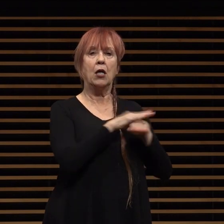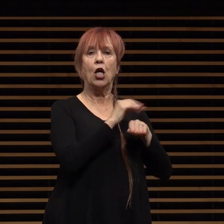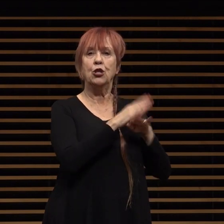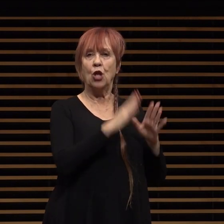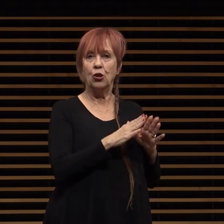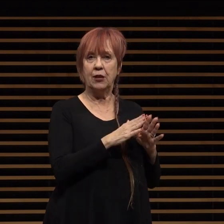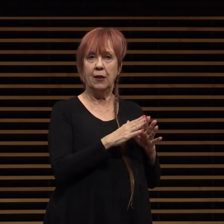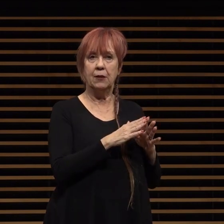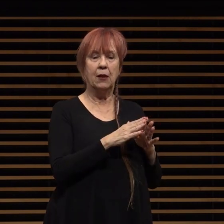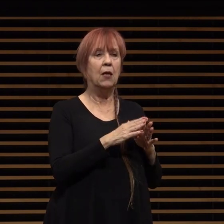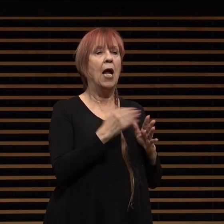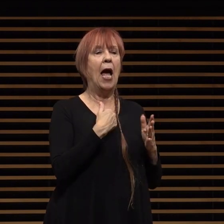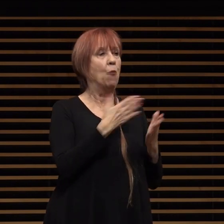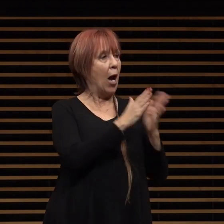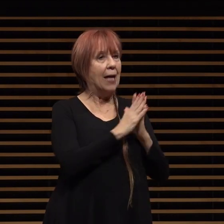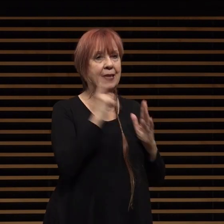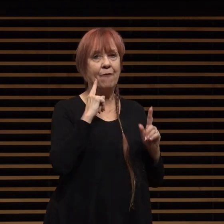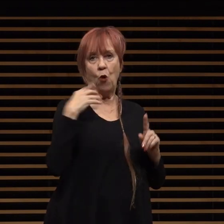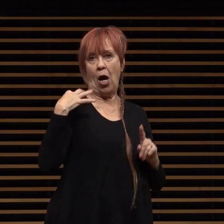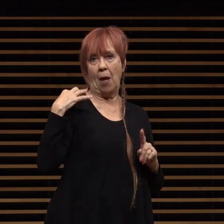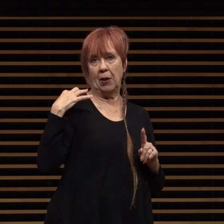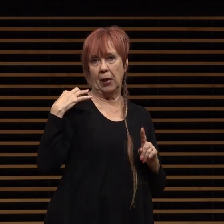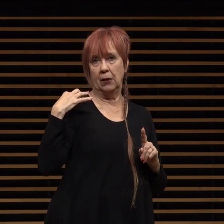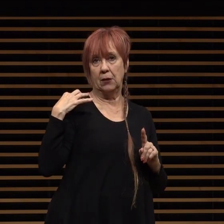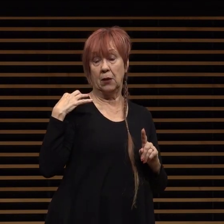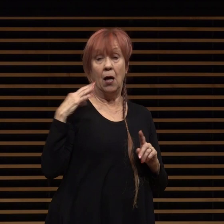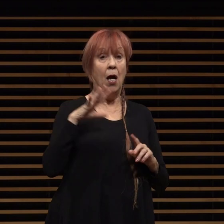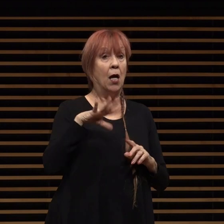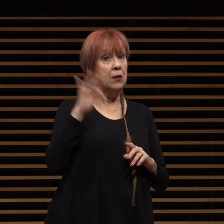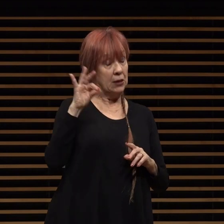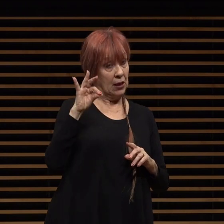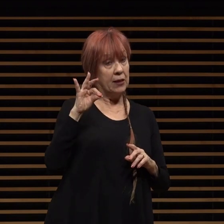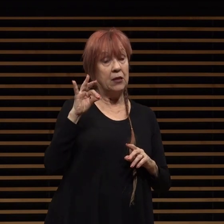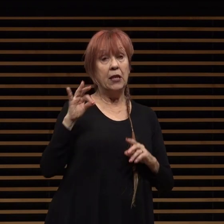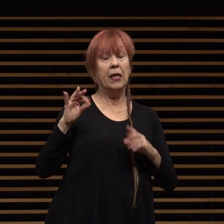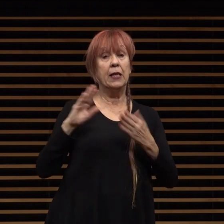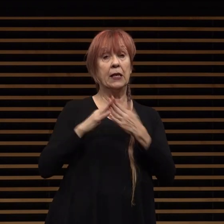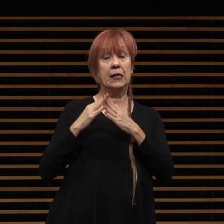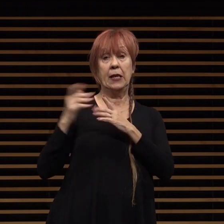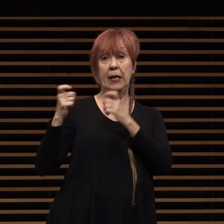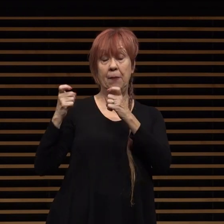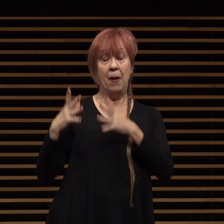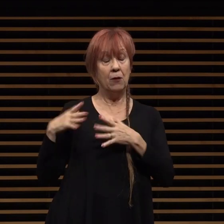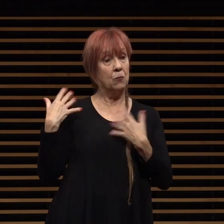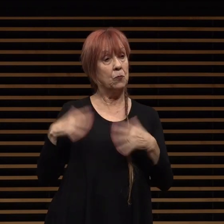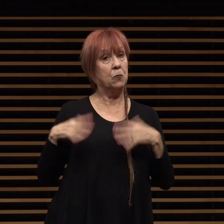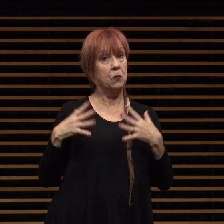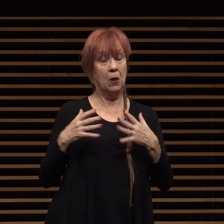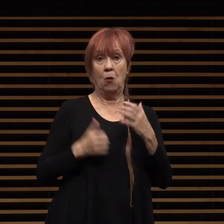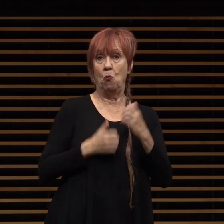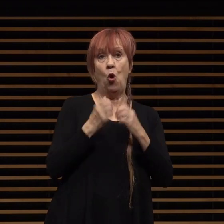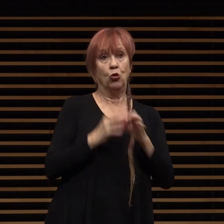selecting our chief executive is the most important decision the city council